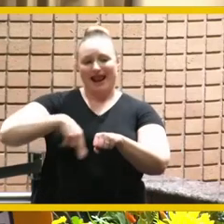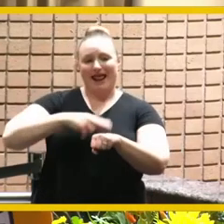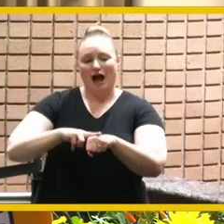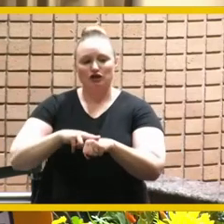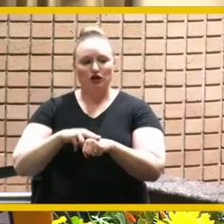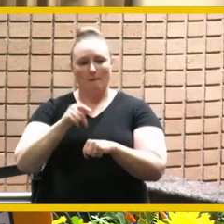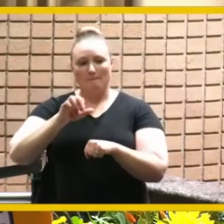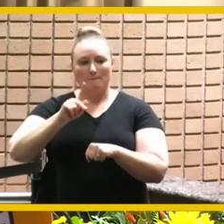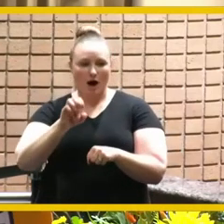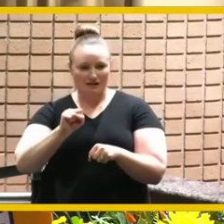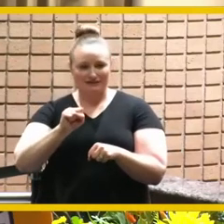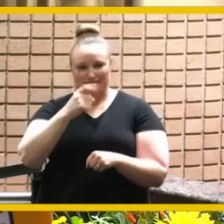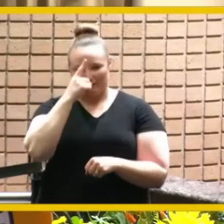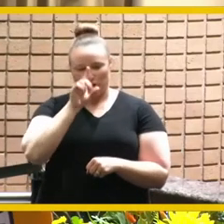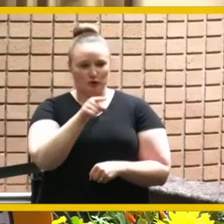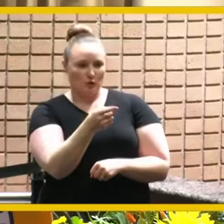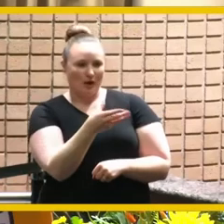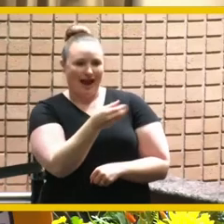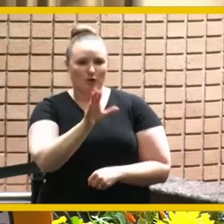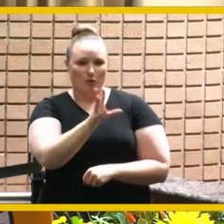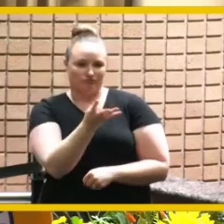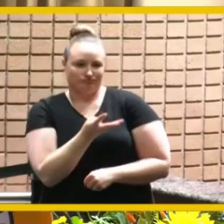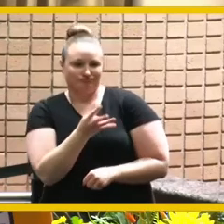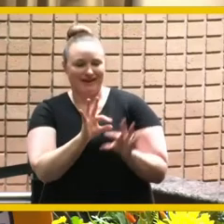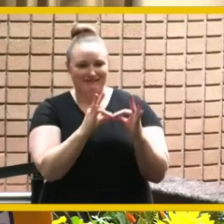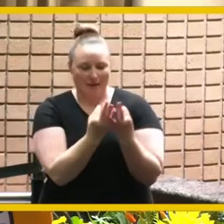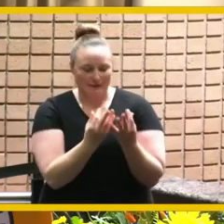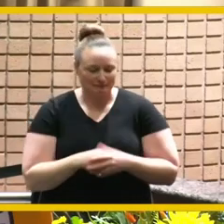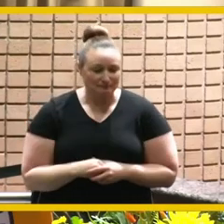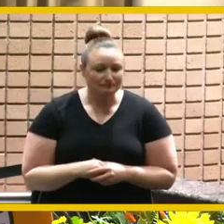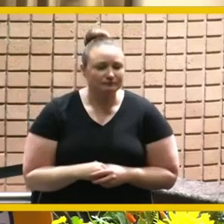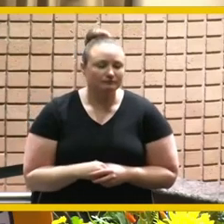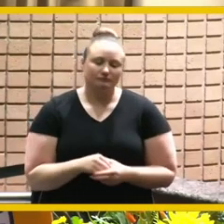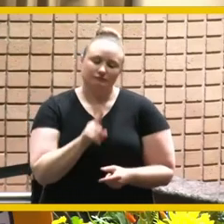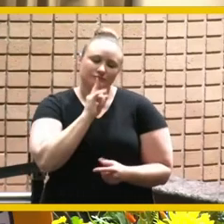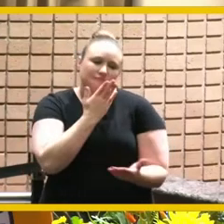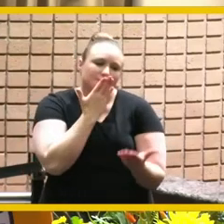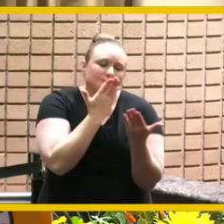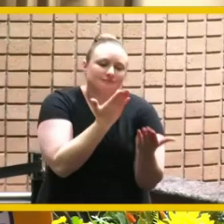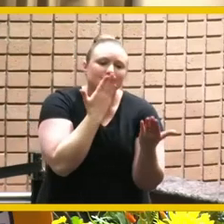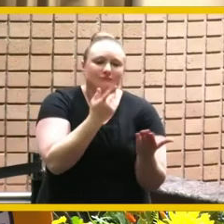we are grateful for having served under your leadership and we wish you and julia